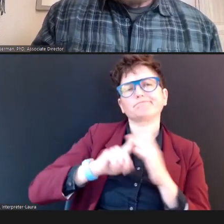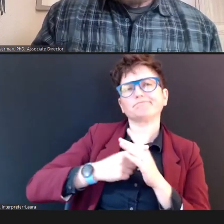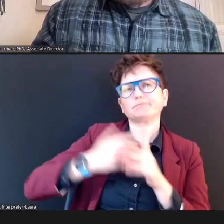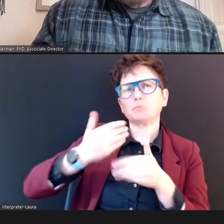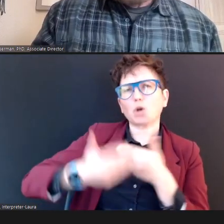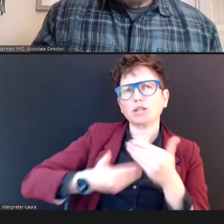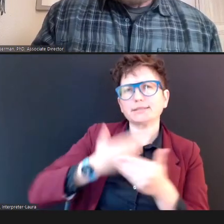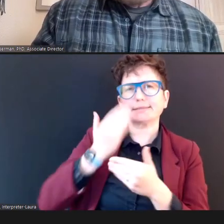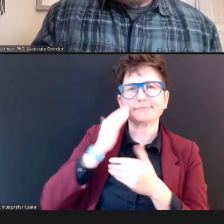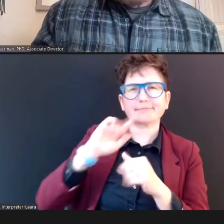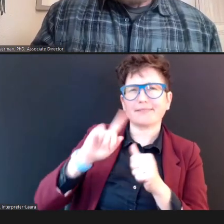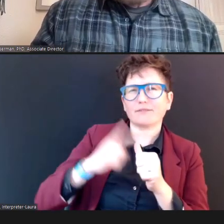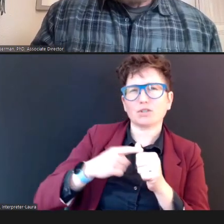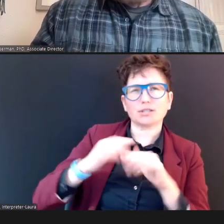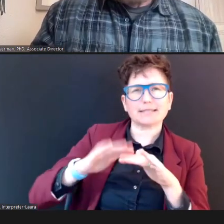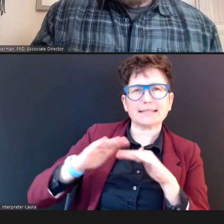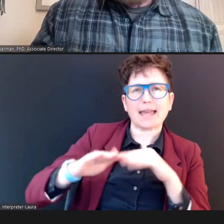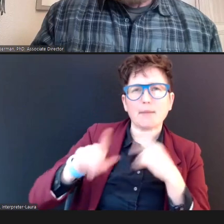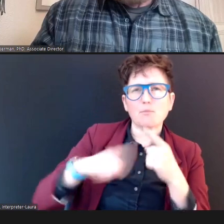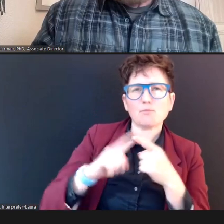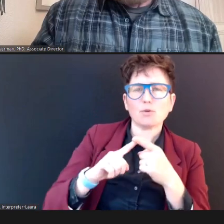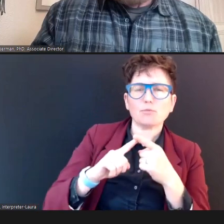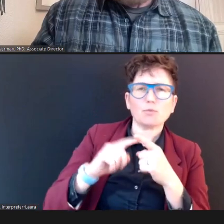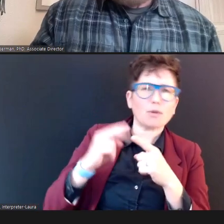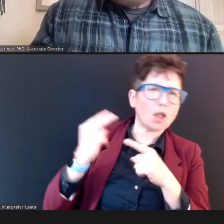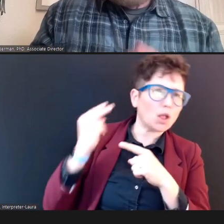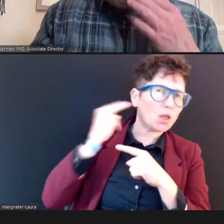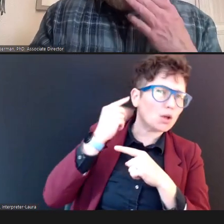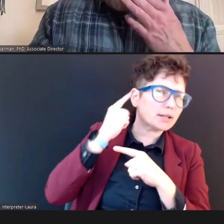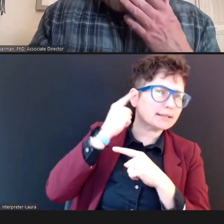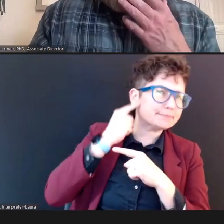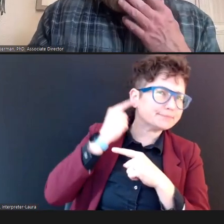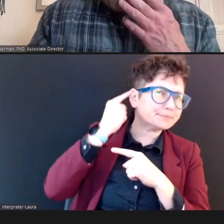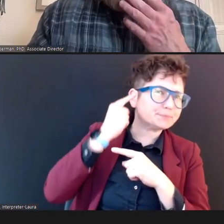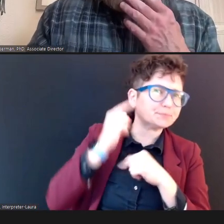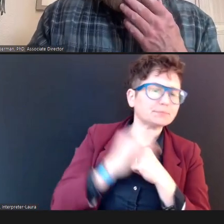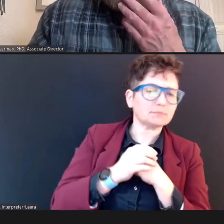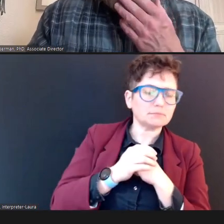we're looking in the ear, we -- and I probably neglected to say this,